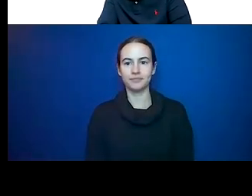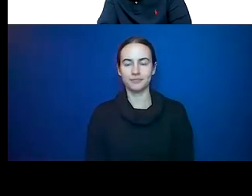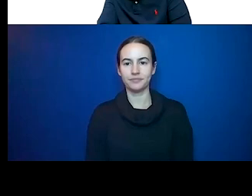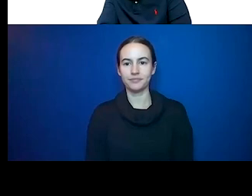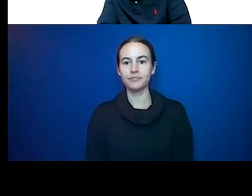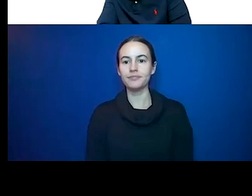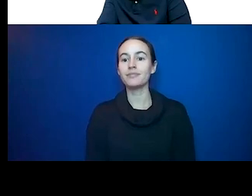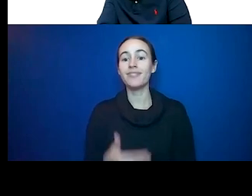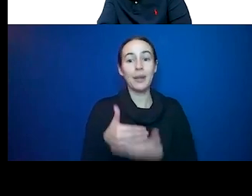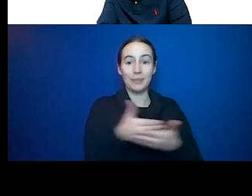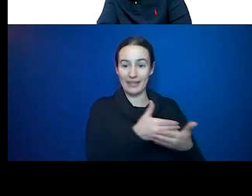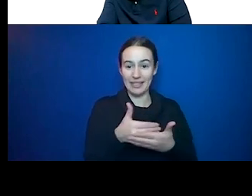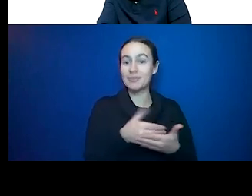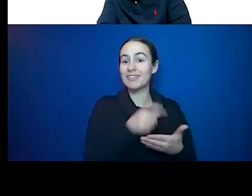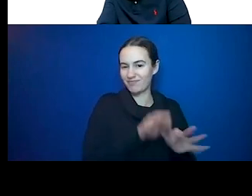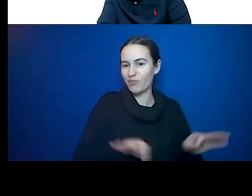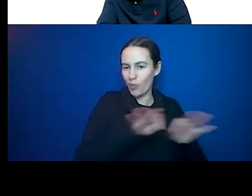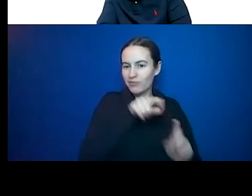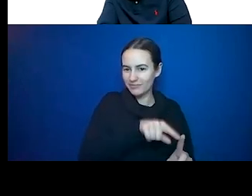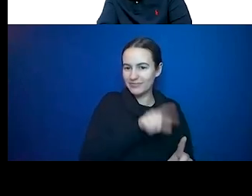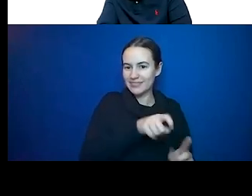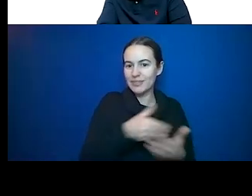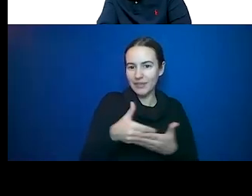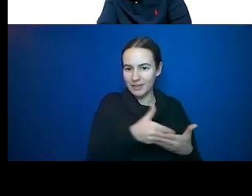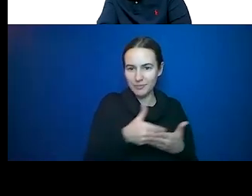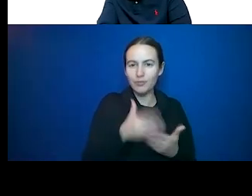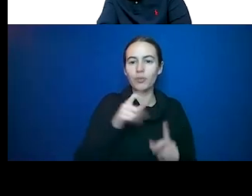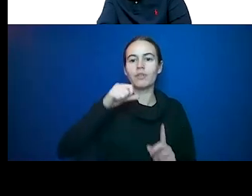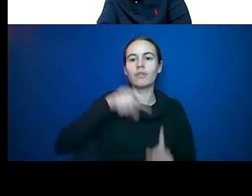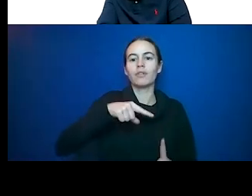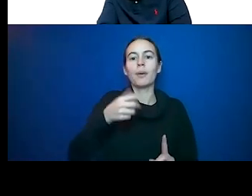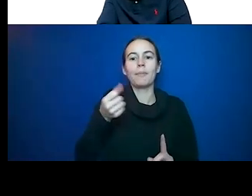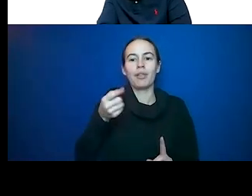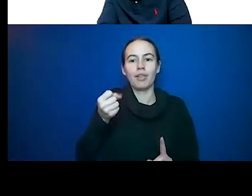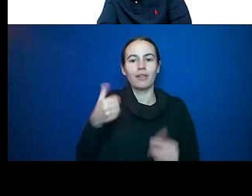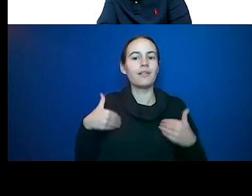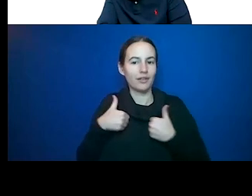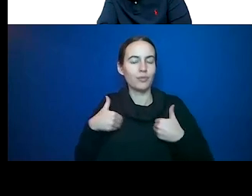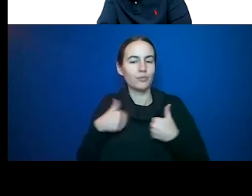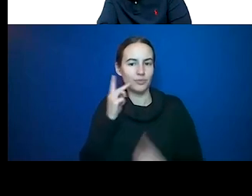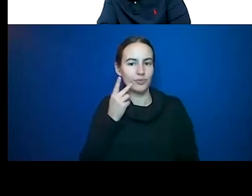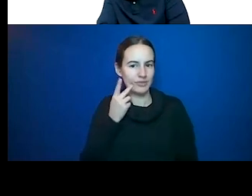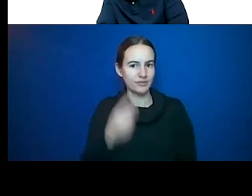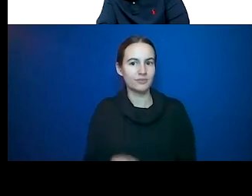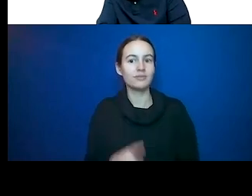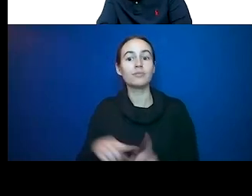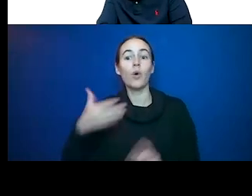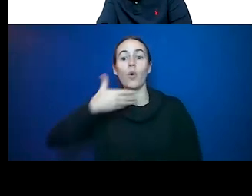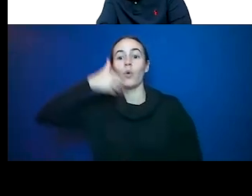stimulated by milk and animal protein, older adults don't need to -- we don't need to grow. We